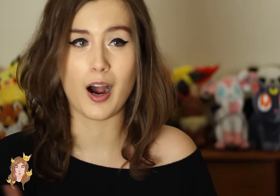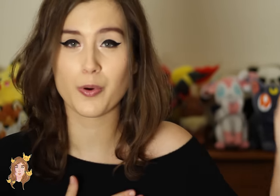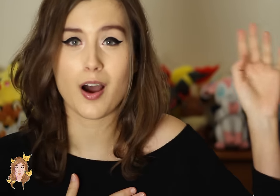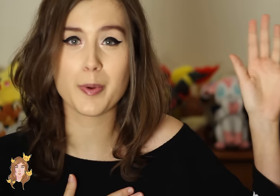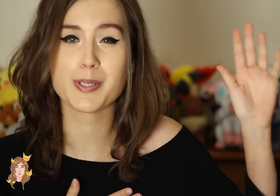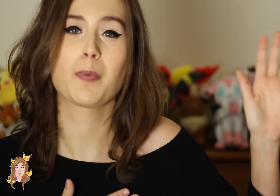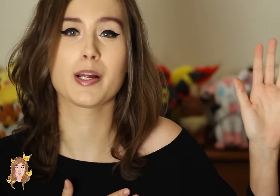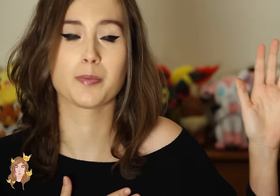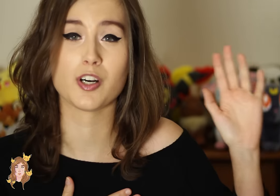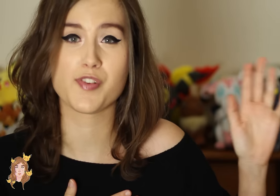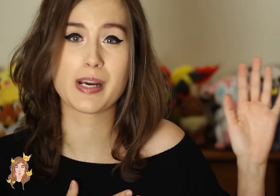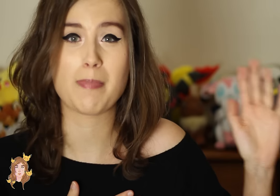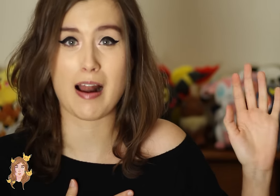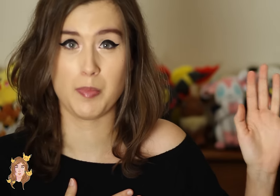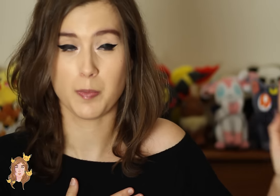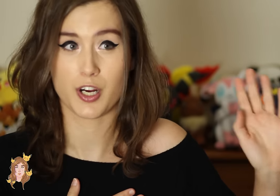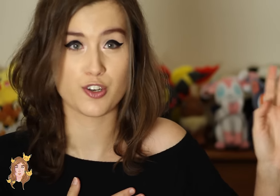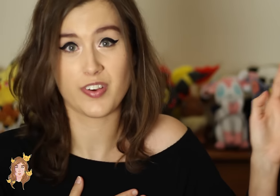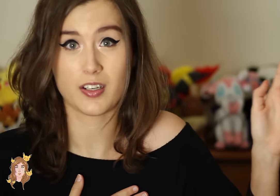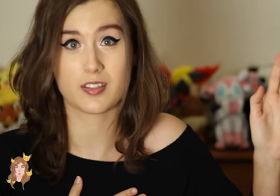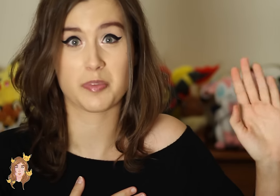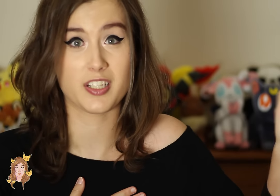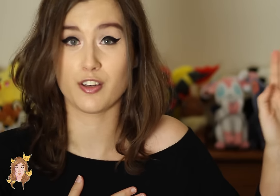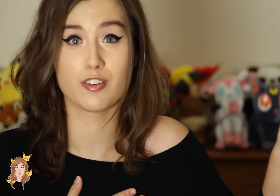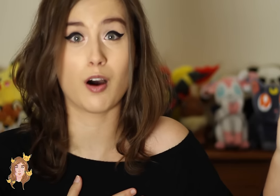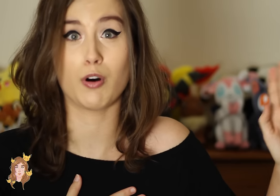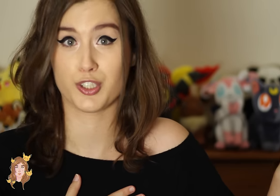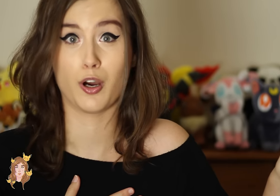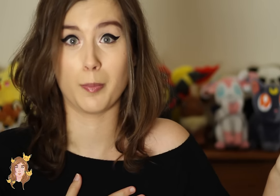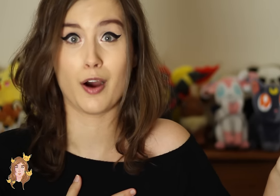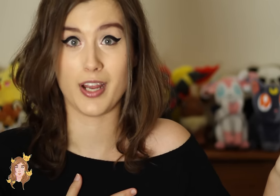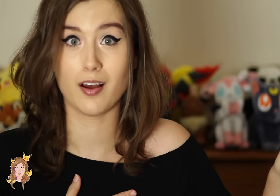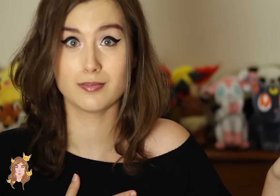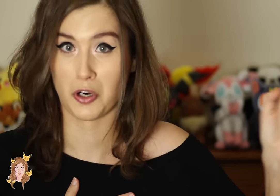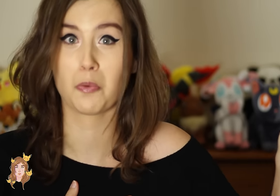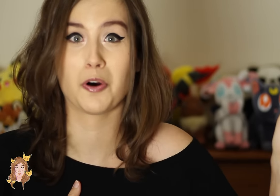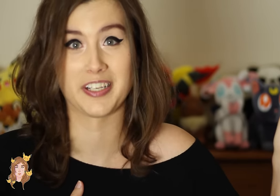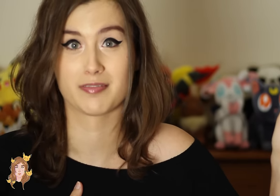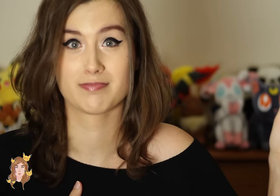I will not be responsible if you get mad at me because you found out something that you did not want to know about yet. Fair warning.